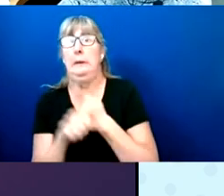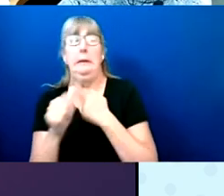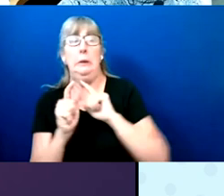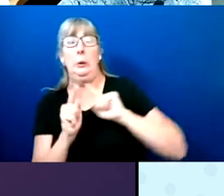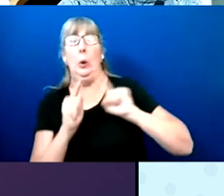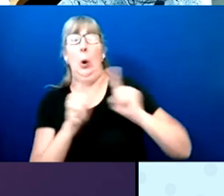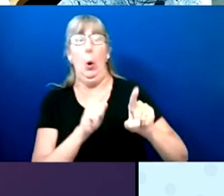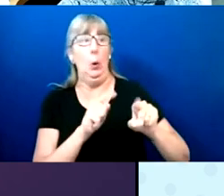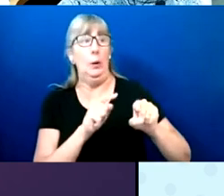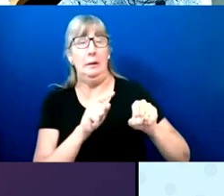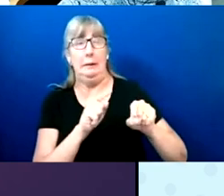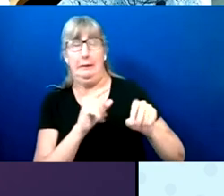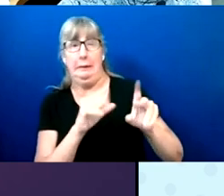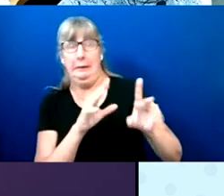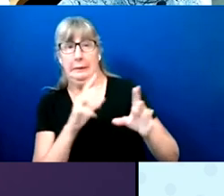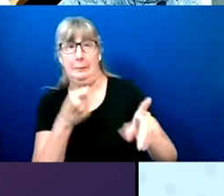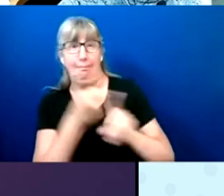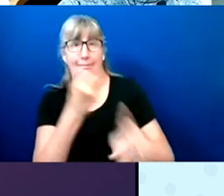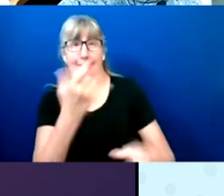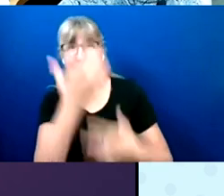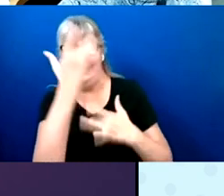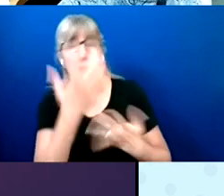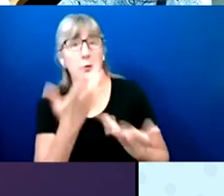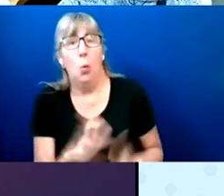So they were looking to vote absentee.